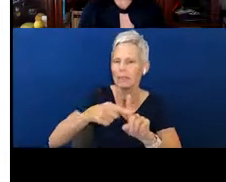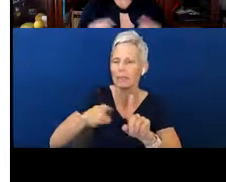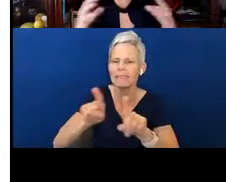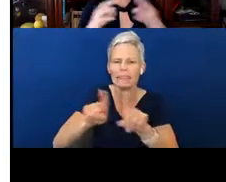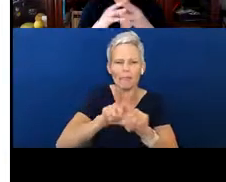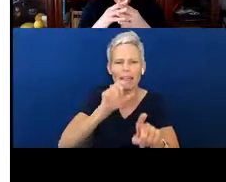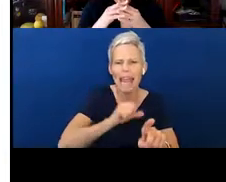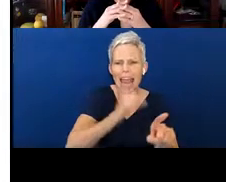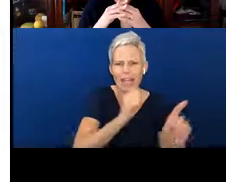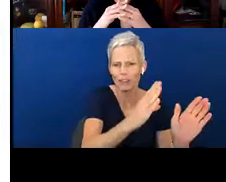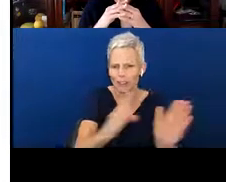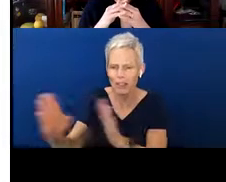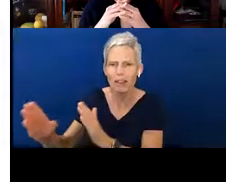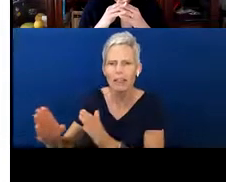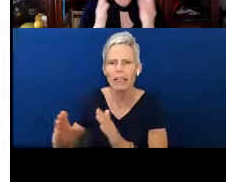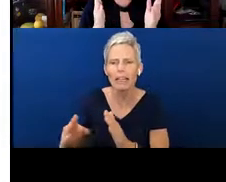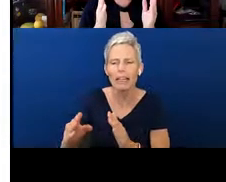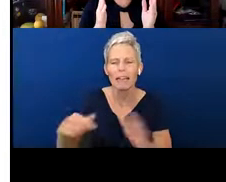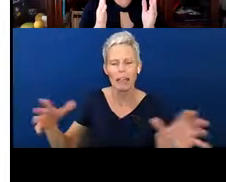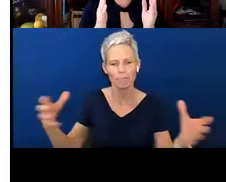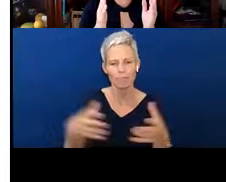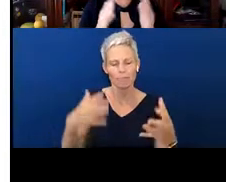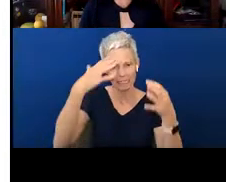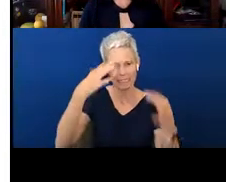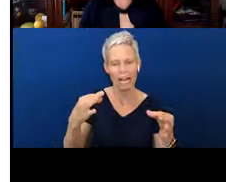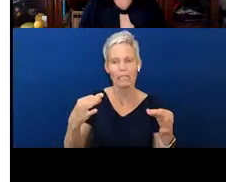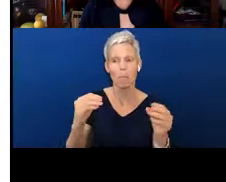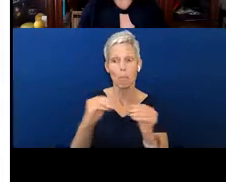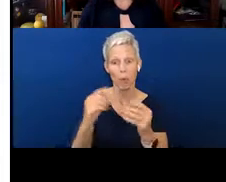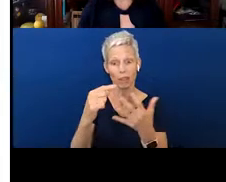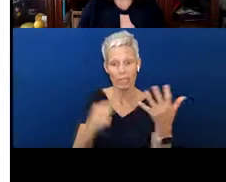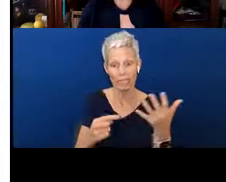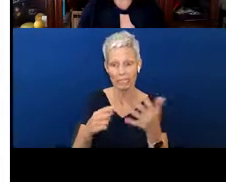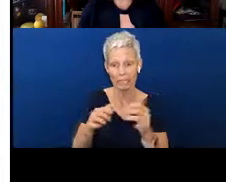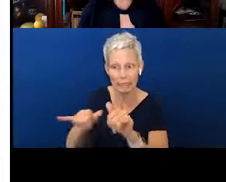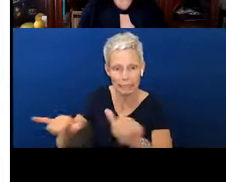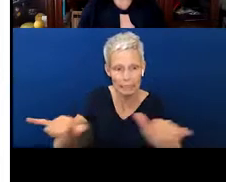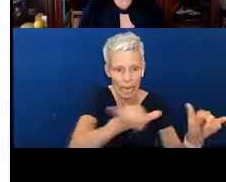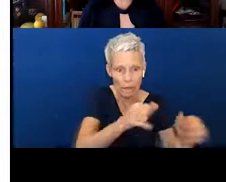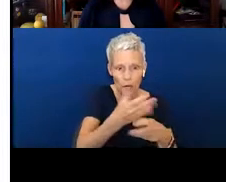was more that united us than there was that separated us. And so 25 years down the road,